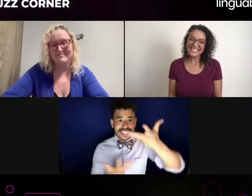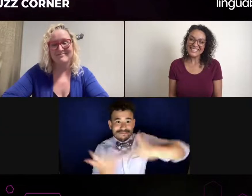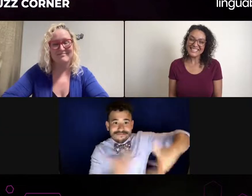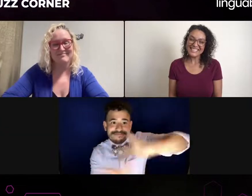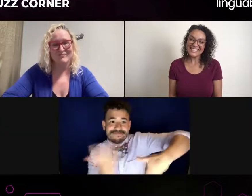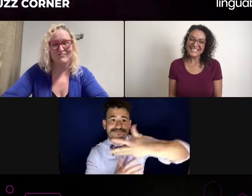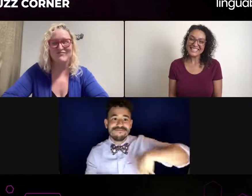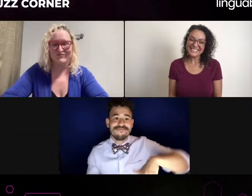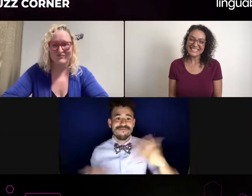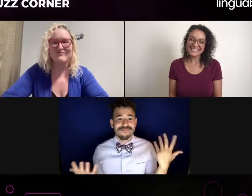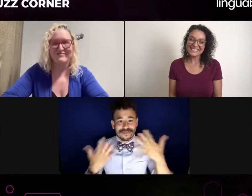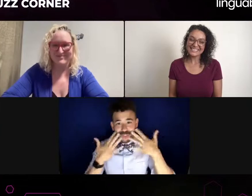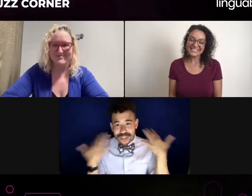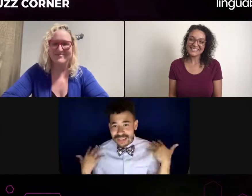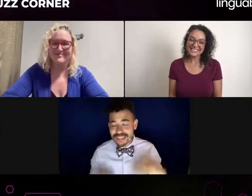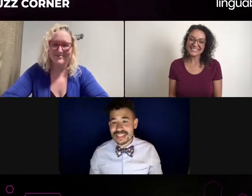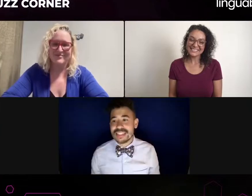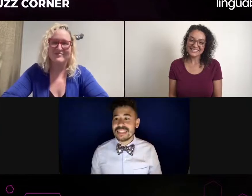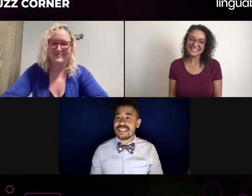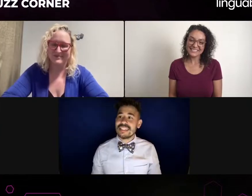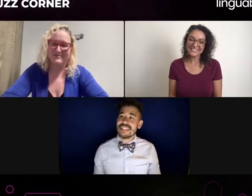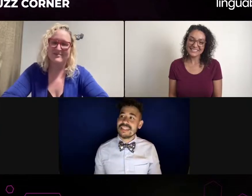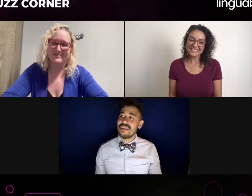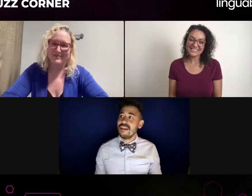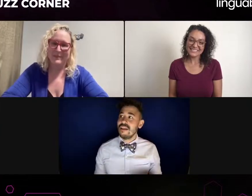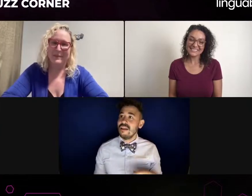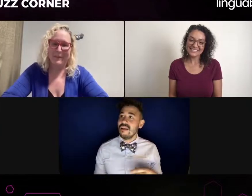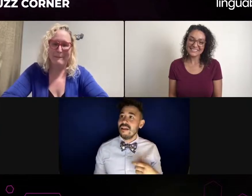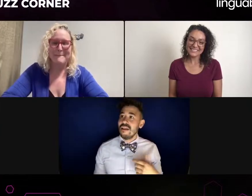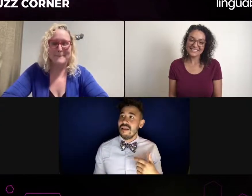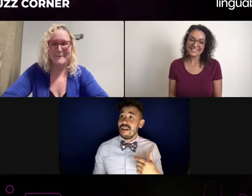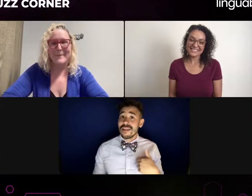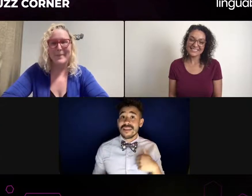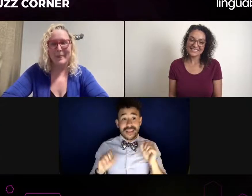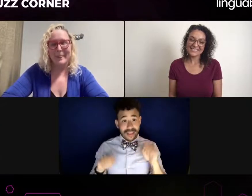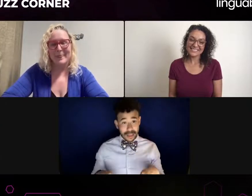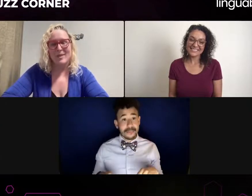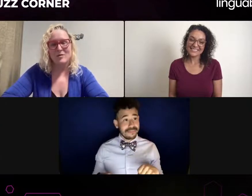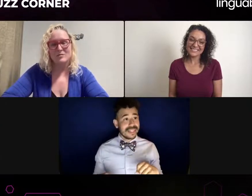I think having both is fine. For me, in a perfect world, I would have a stage interpreter and a TV interpreter,